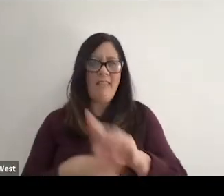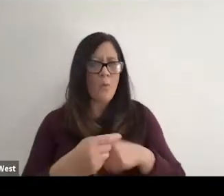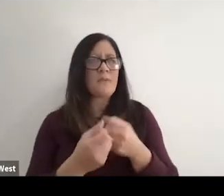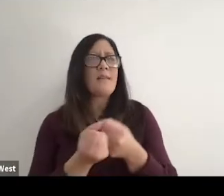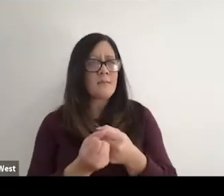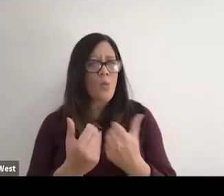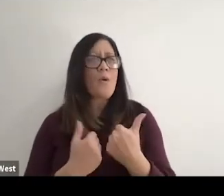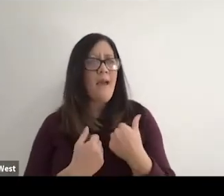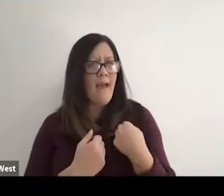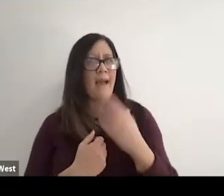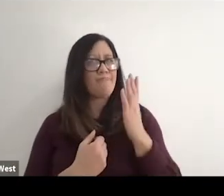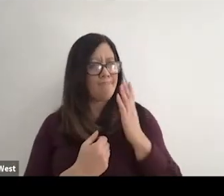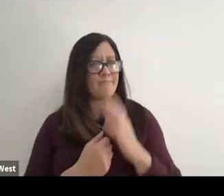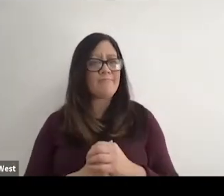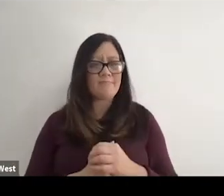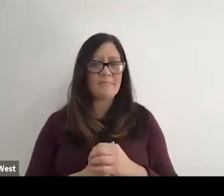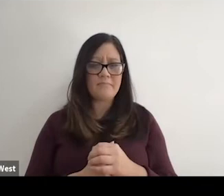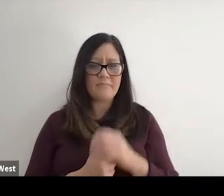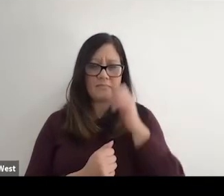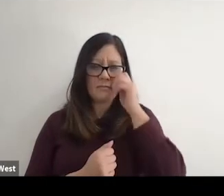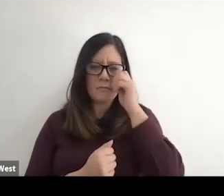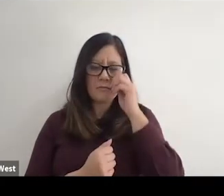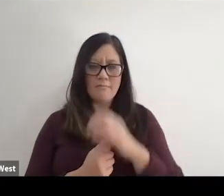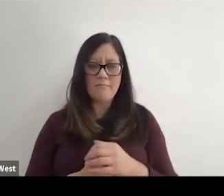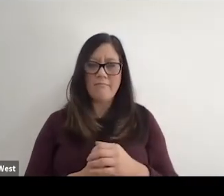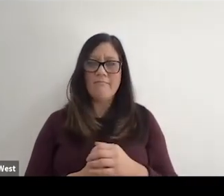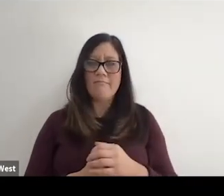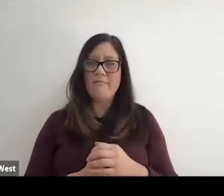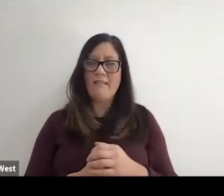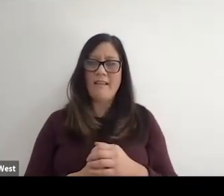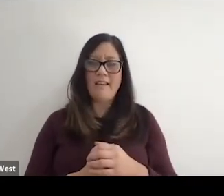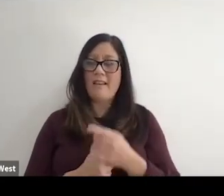the sort of support that we had and and they they became well.